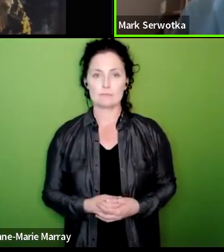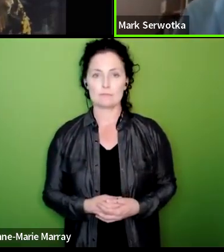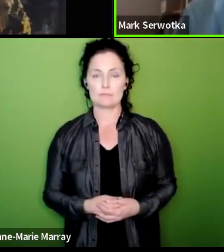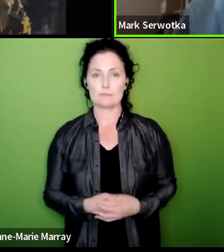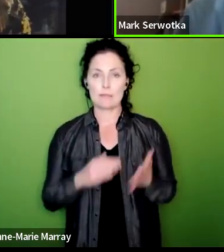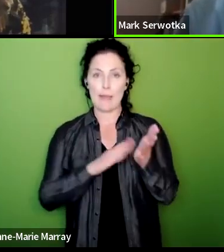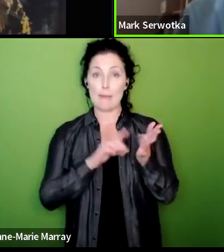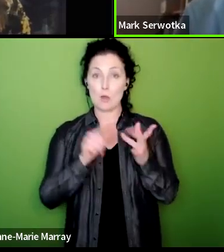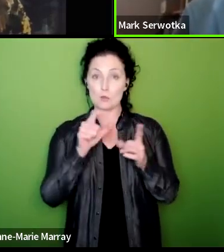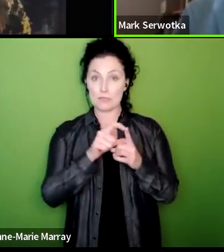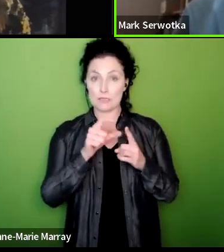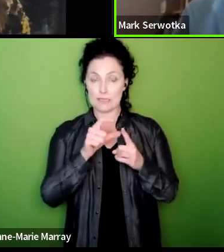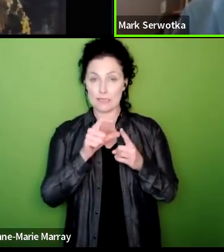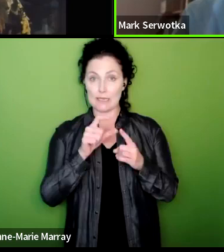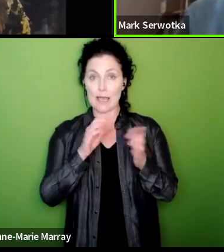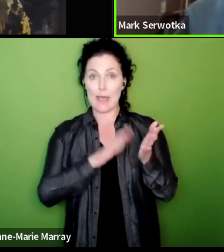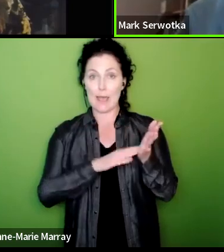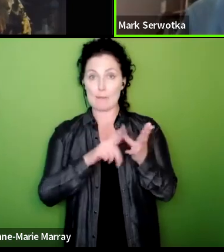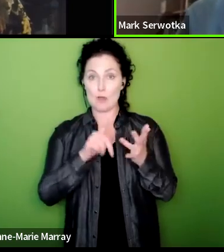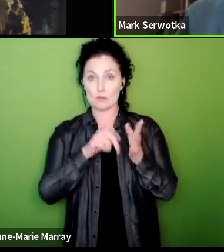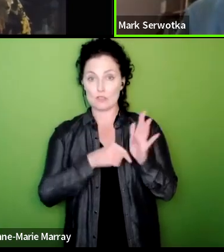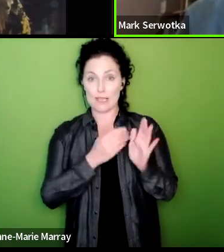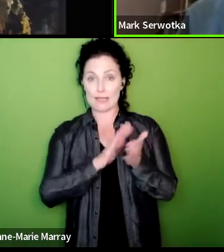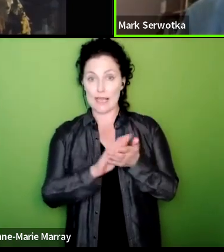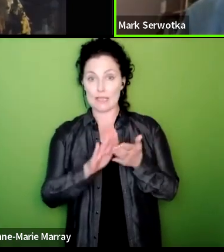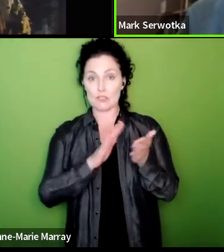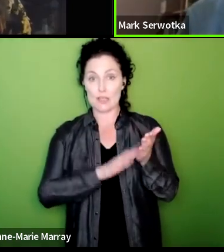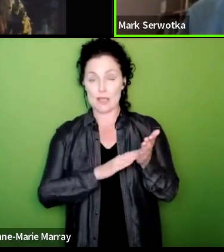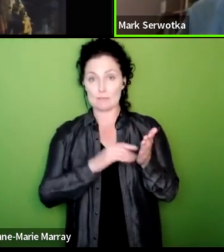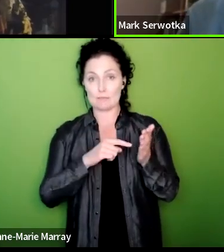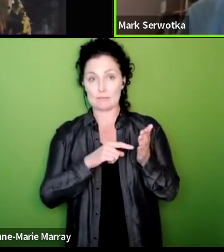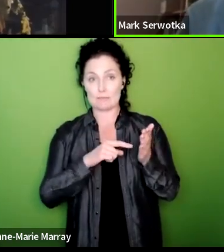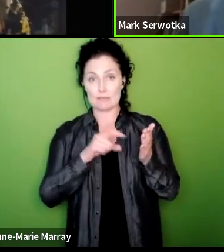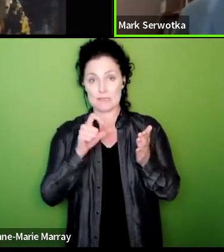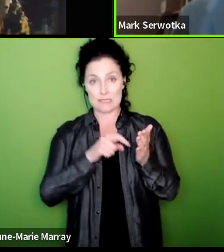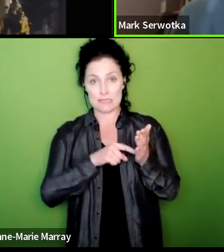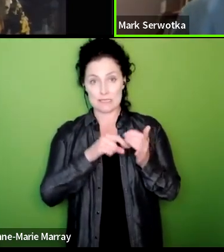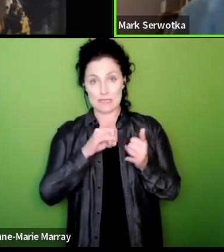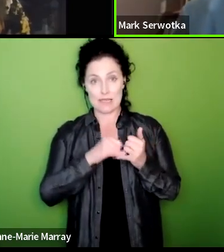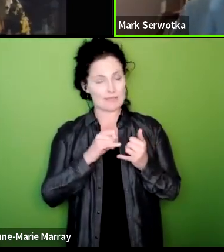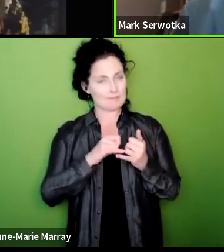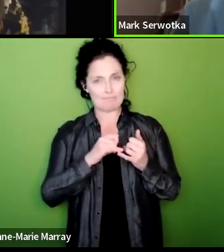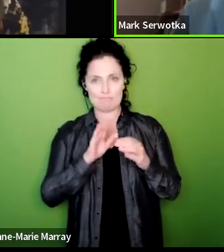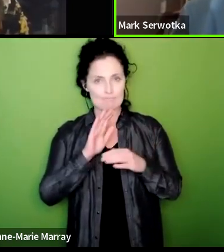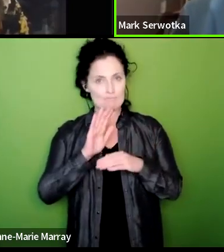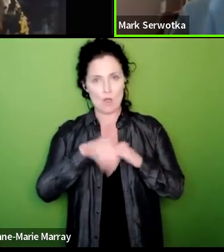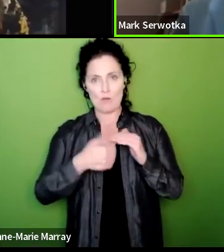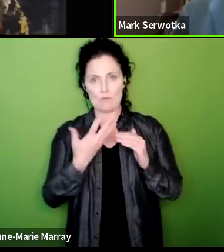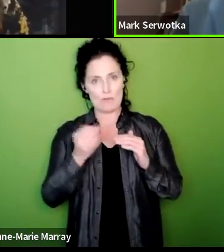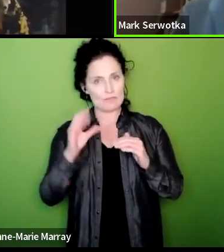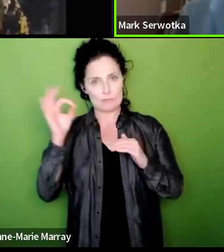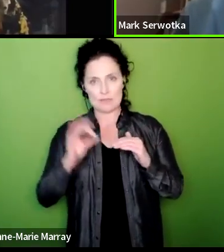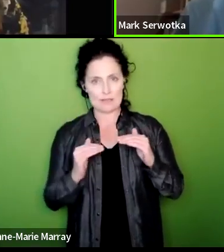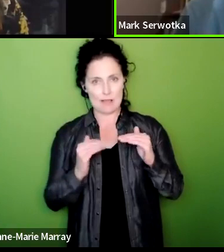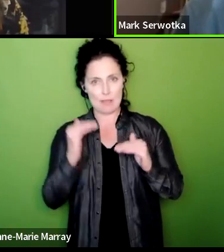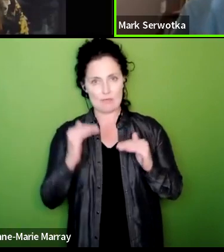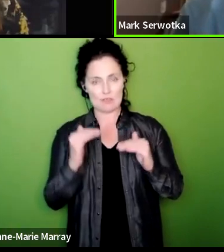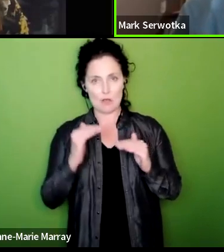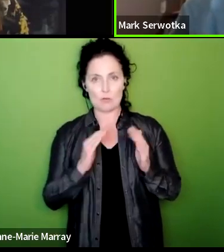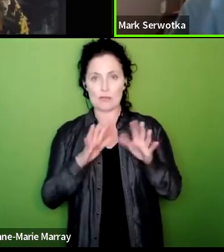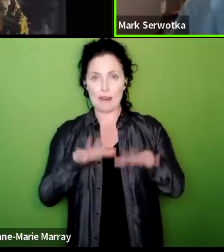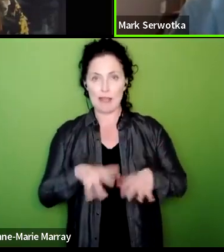Mod the MOJ and Hmcts did not get over the 50% threshold land registry did the coast guards